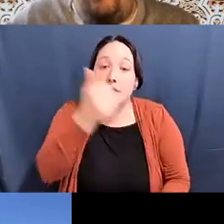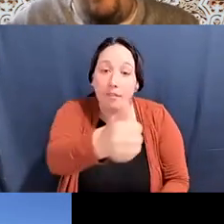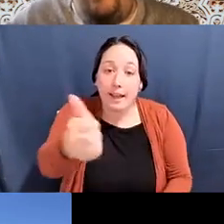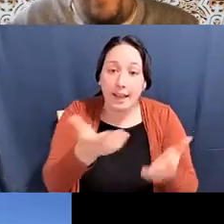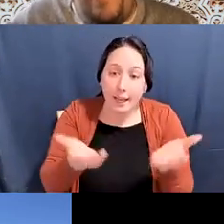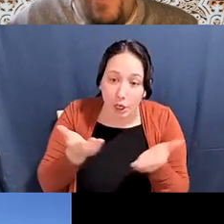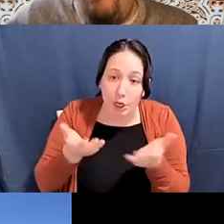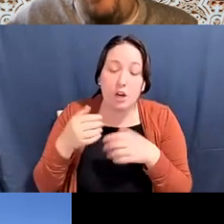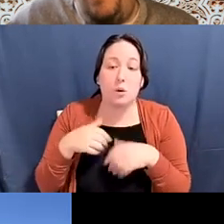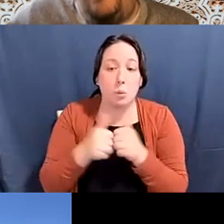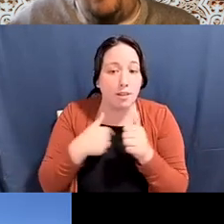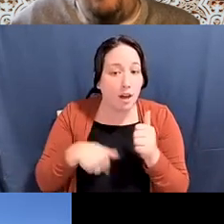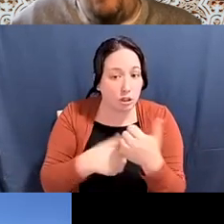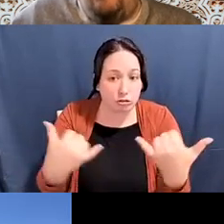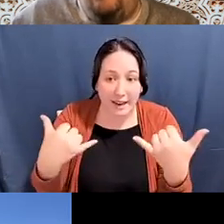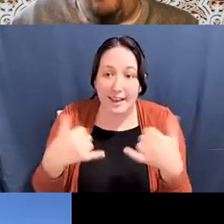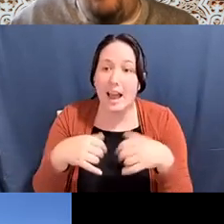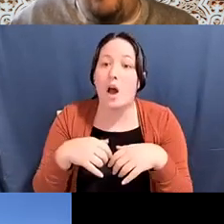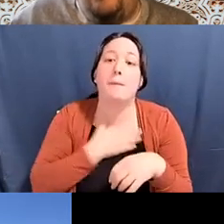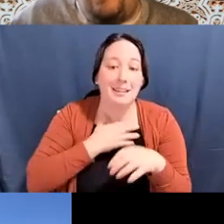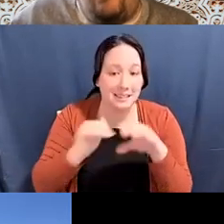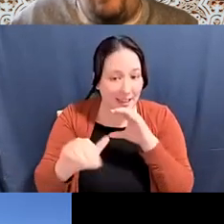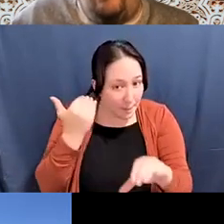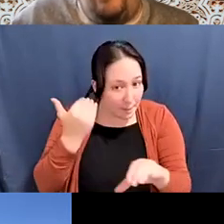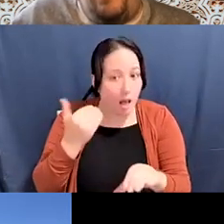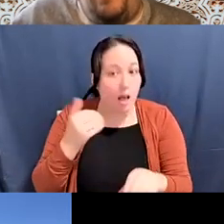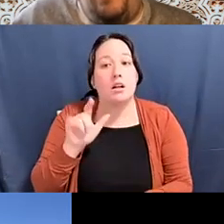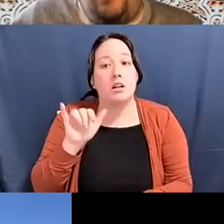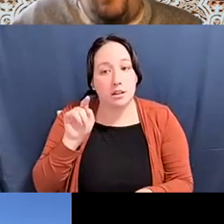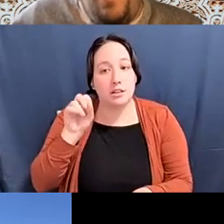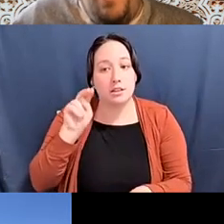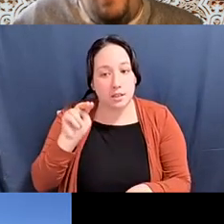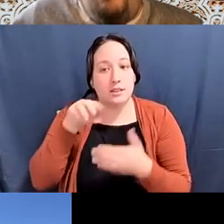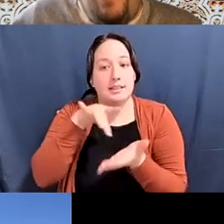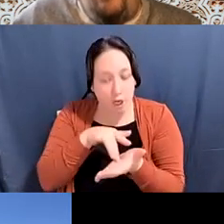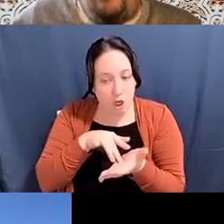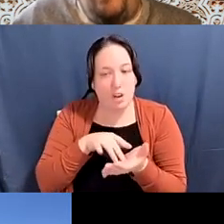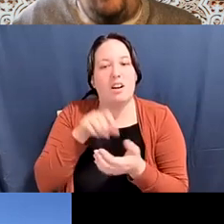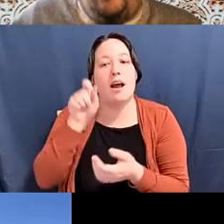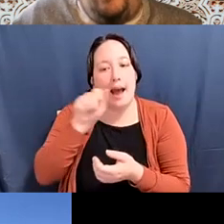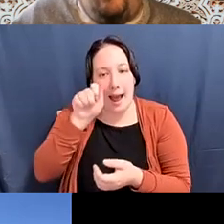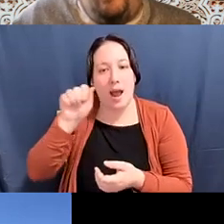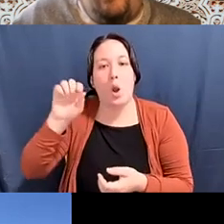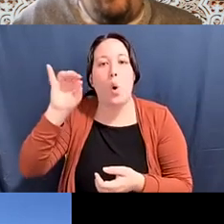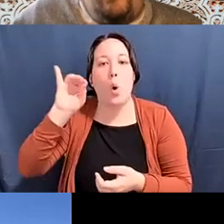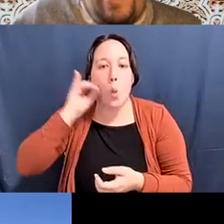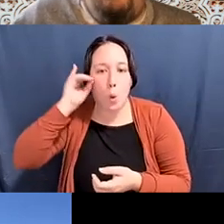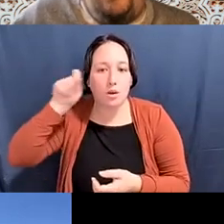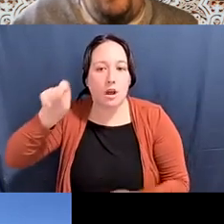Kyle Livie (he/him/his): with us right now please email, you can email Lytton Center at Ohlone.edu we'll have you in the registration and we were... we are happy